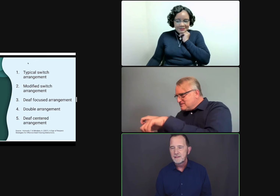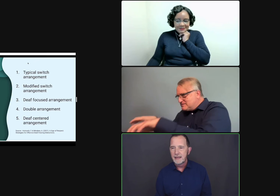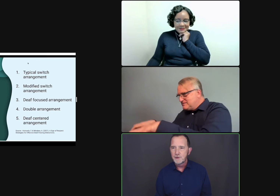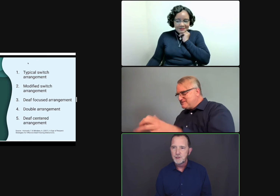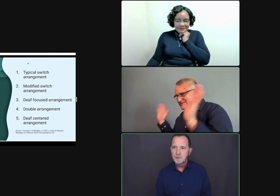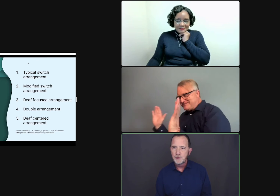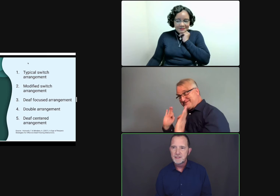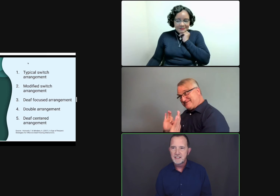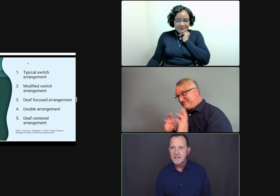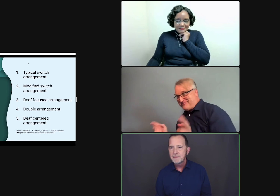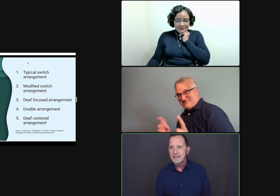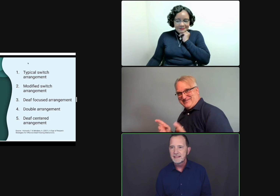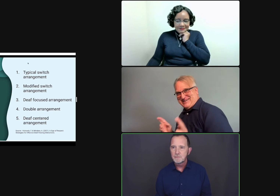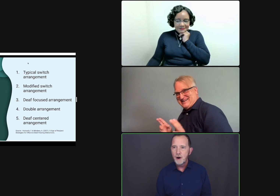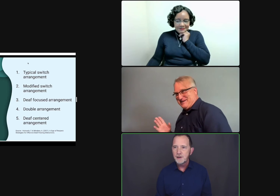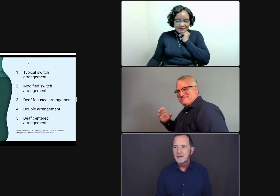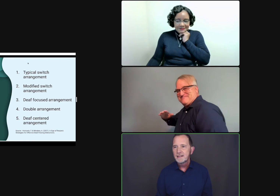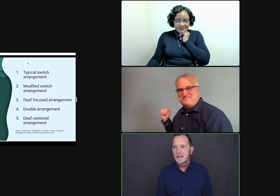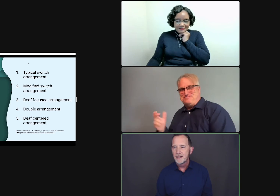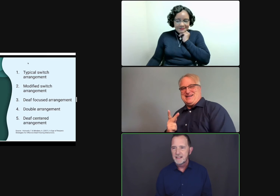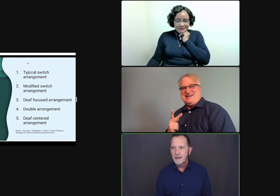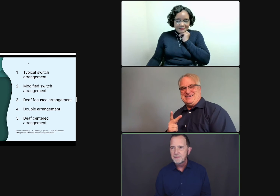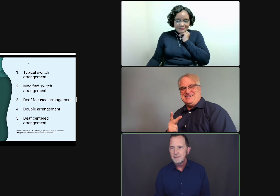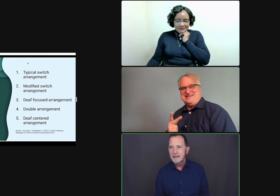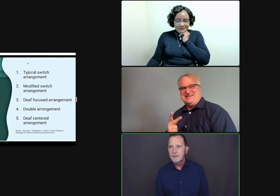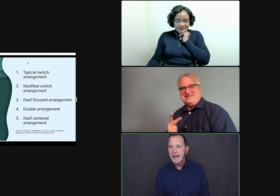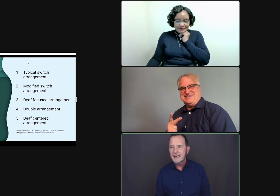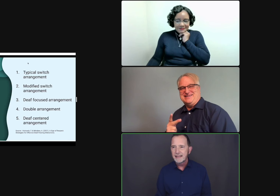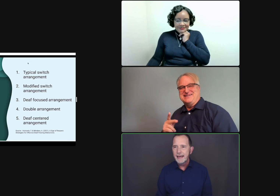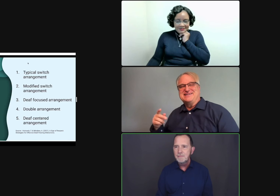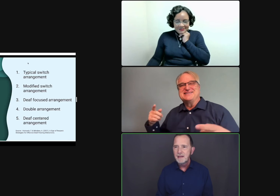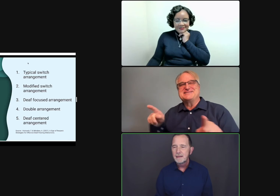so the other interpreter who was just up can get some water, get rested up, get mentally back in the game.